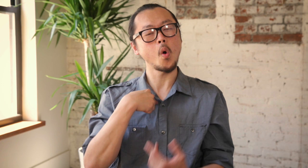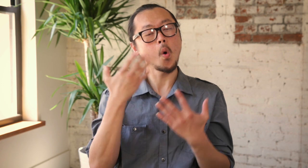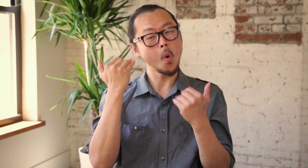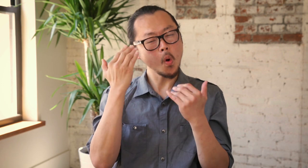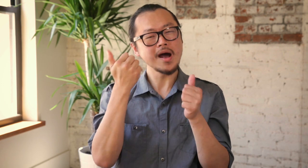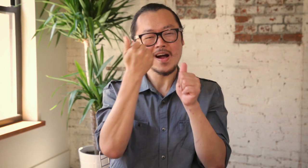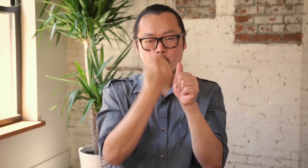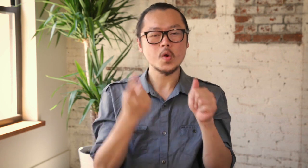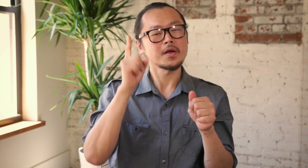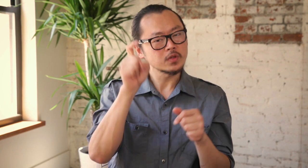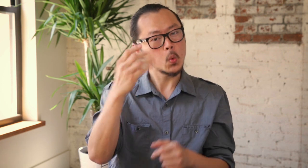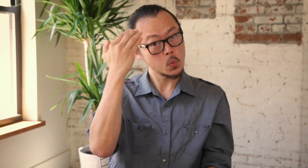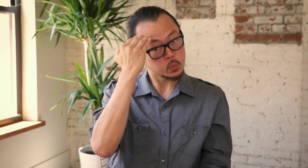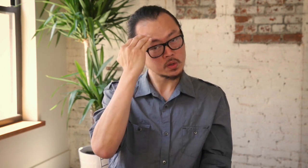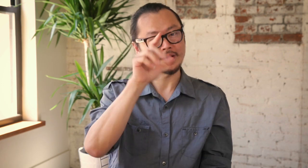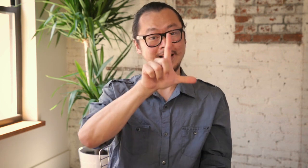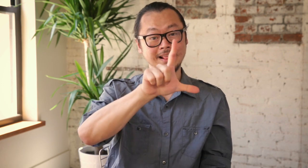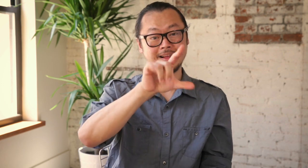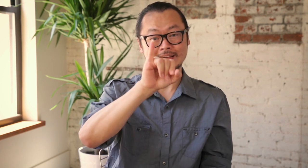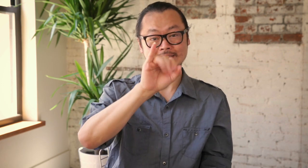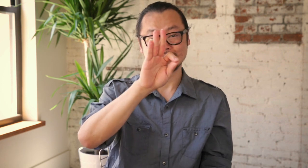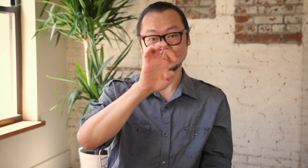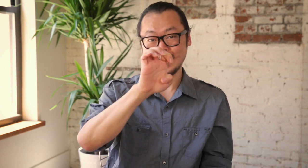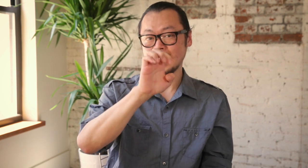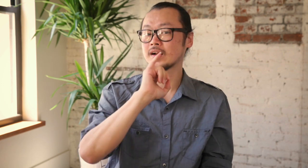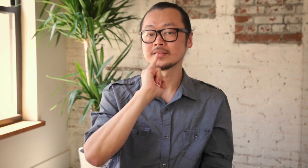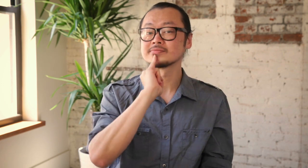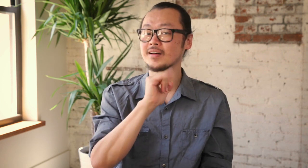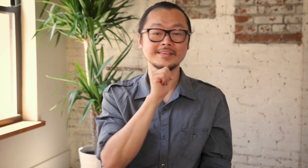I hope everyone knows this.